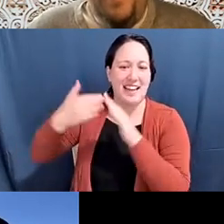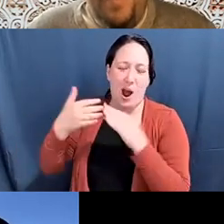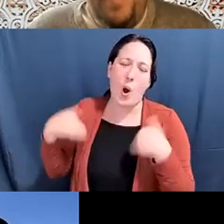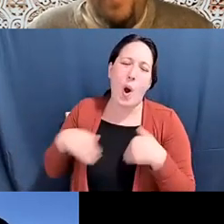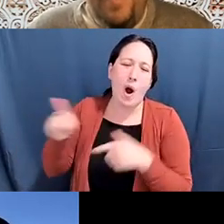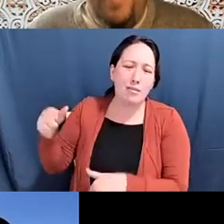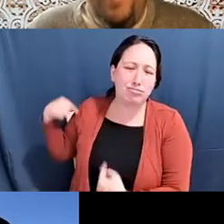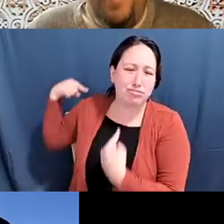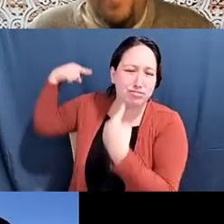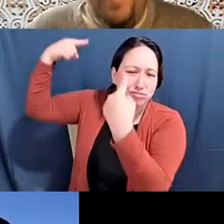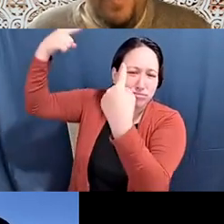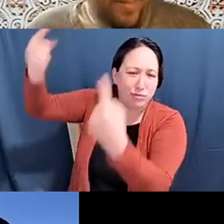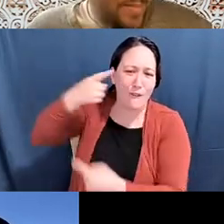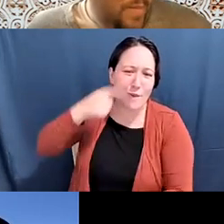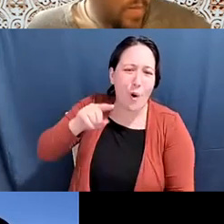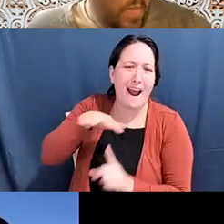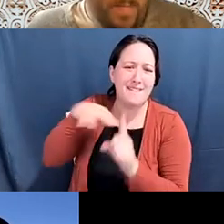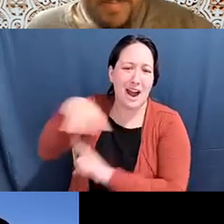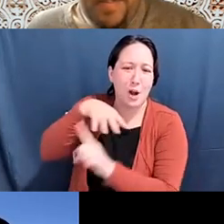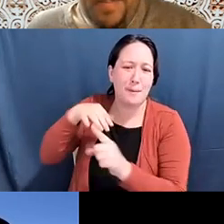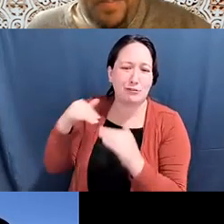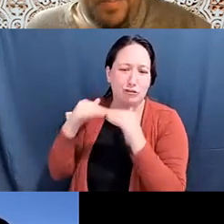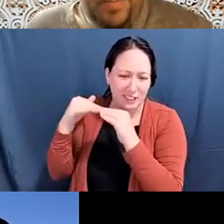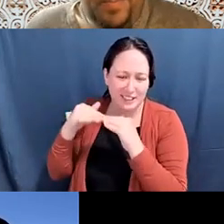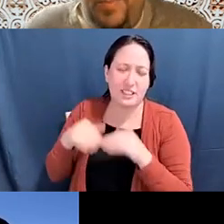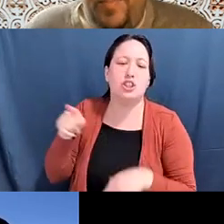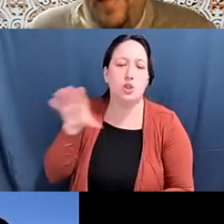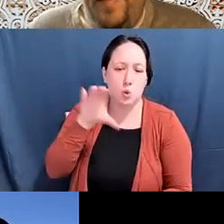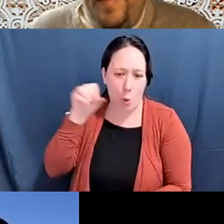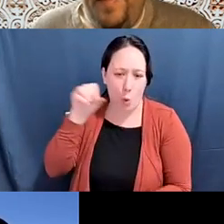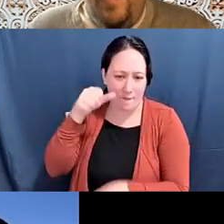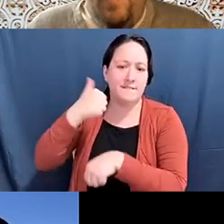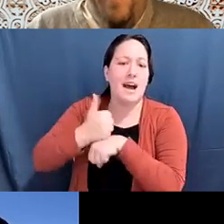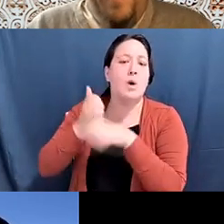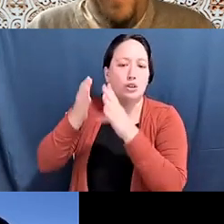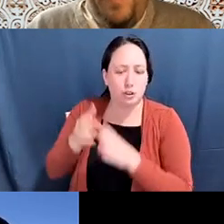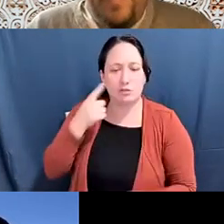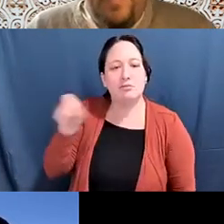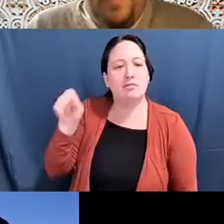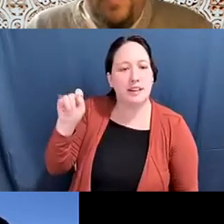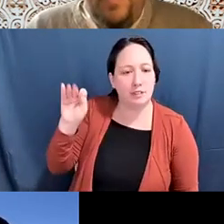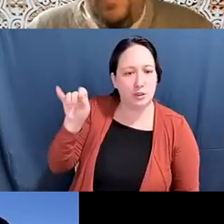Heather McCarty: She's a co founder of the Chinese Progressive Association in San Francisco, Bay area Agents for Nuclear Disarmament,